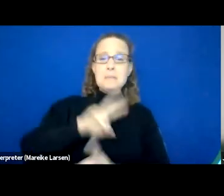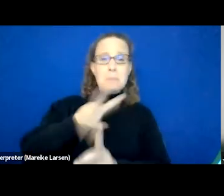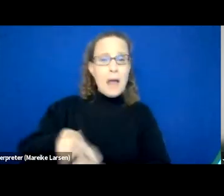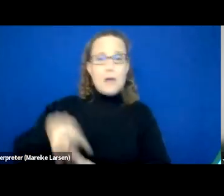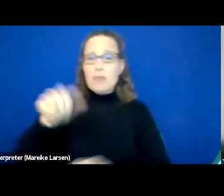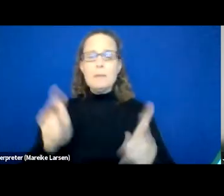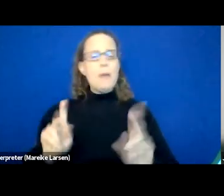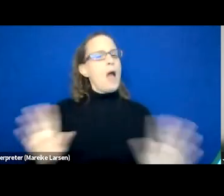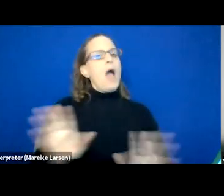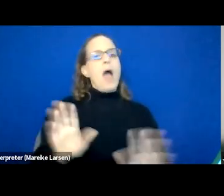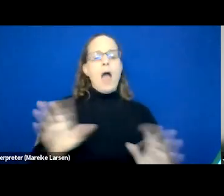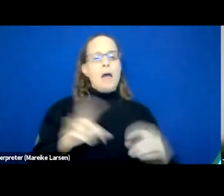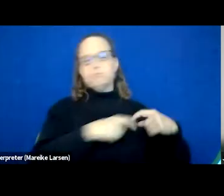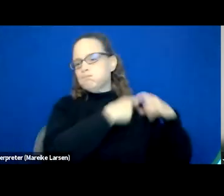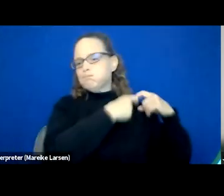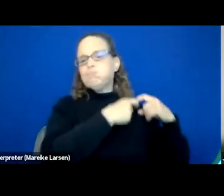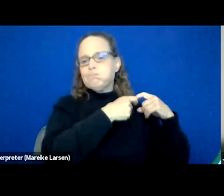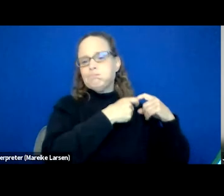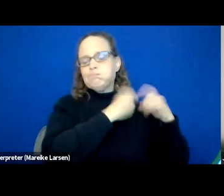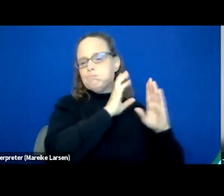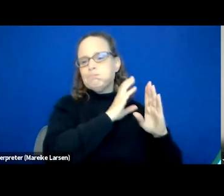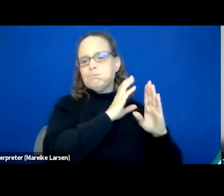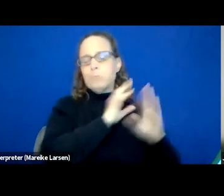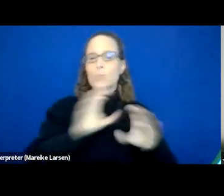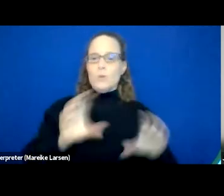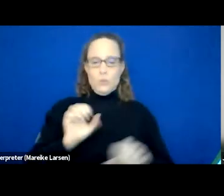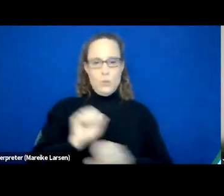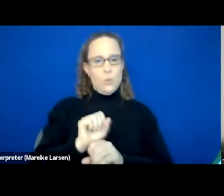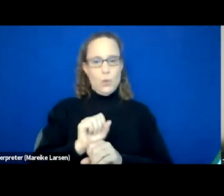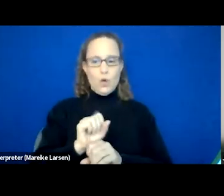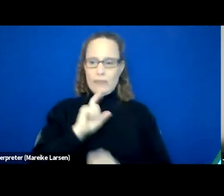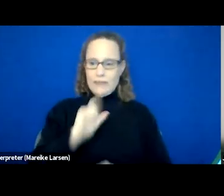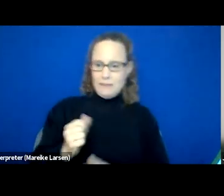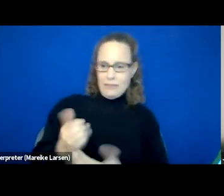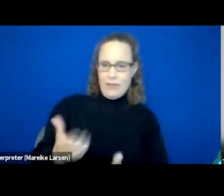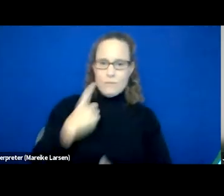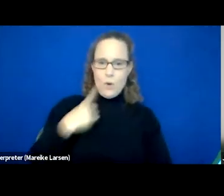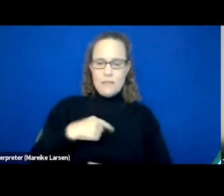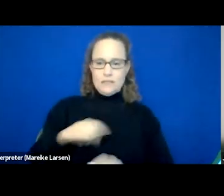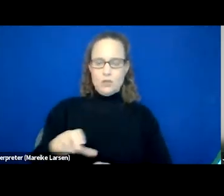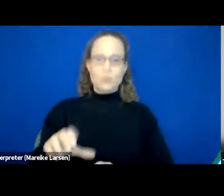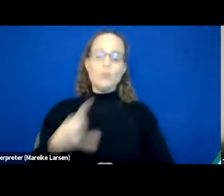and we do the work that's in front of us. We meet people where they're at and we do the work that's in front of us.